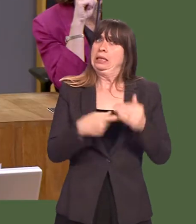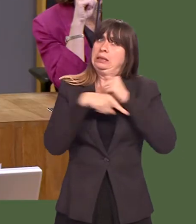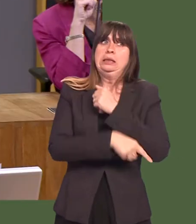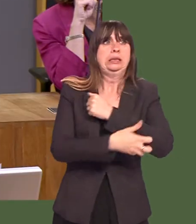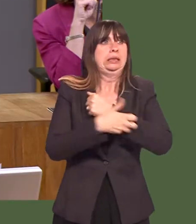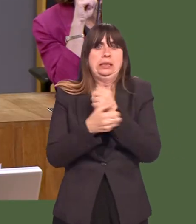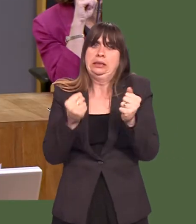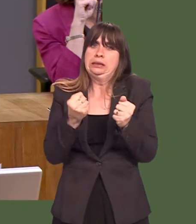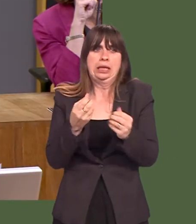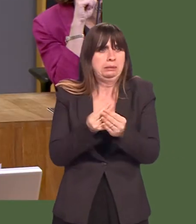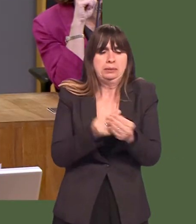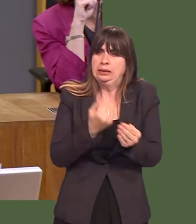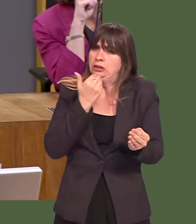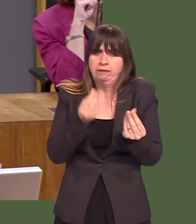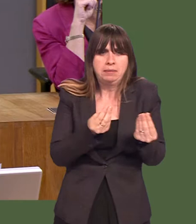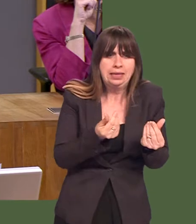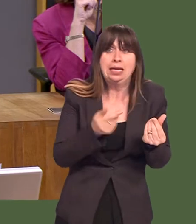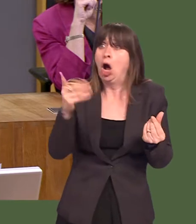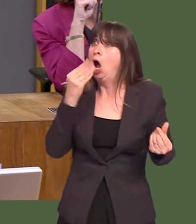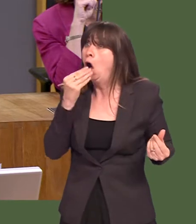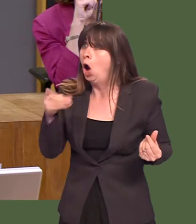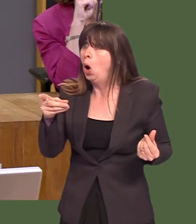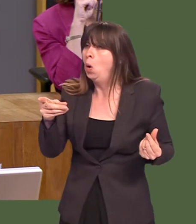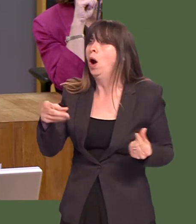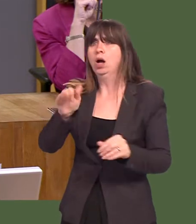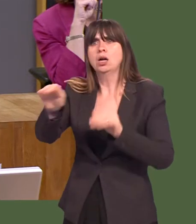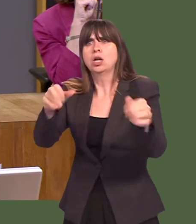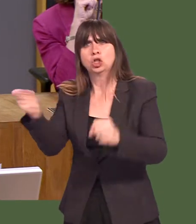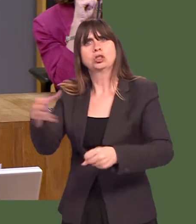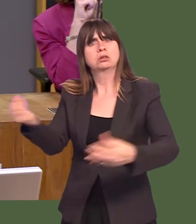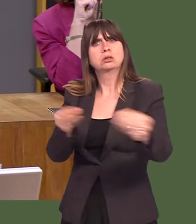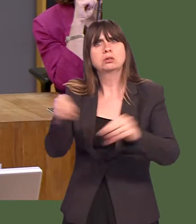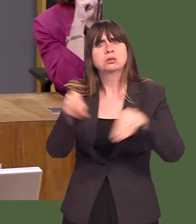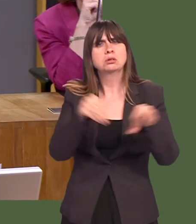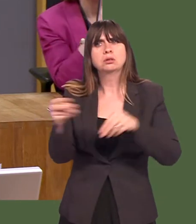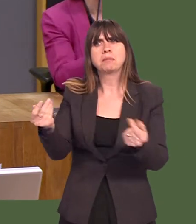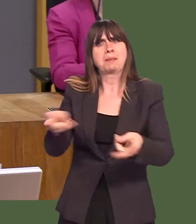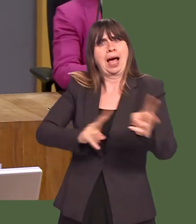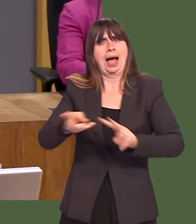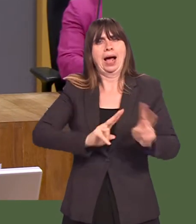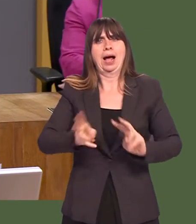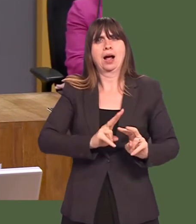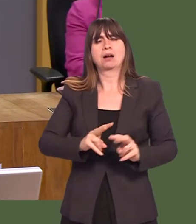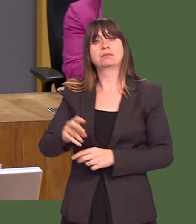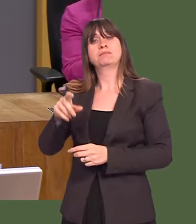claiming that austerity is depriving them of any money. Iím sure youíll join me in congratulating all the newly elected councillors at Bridgend